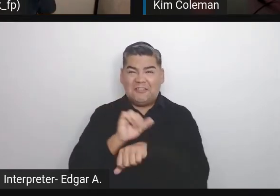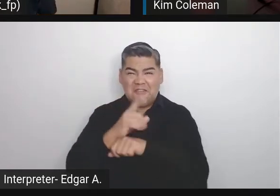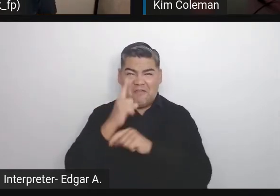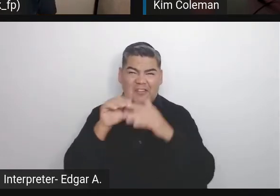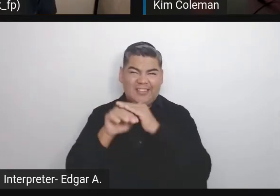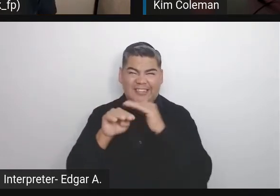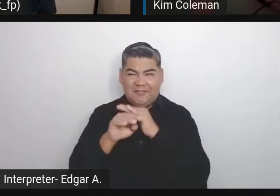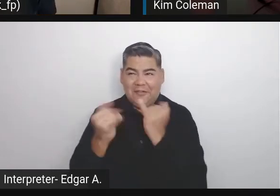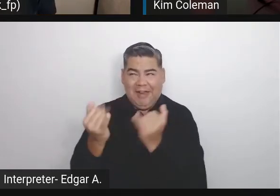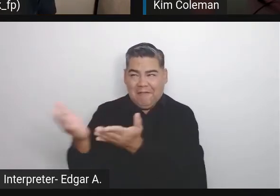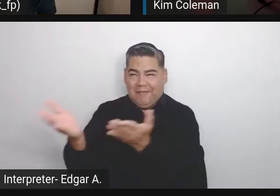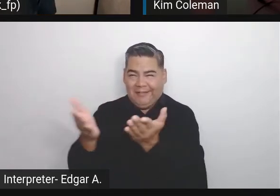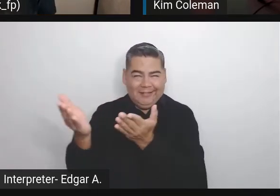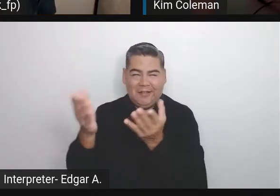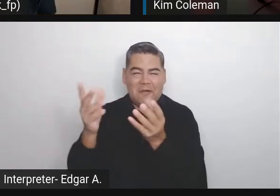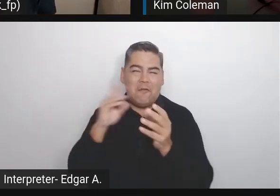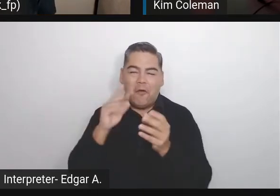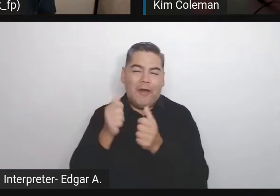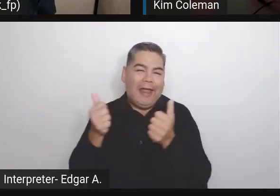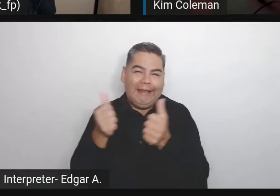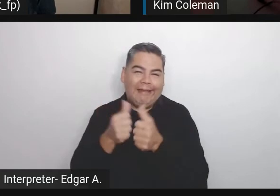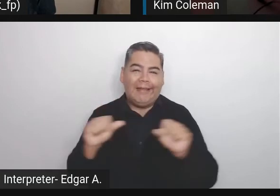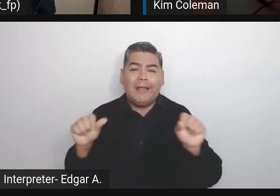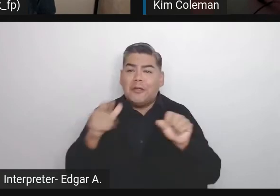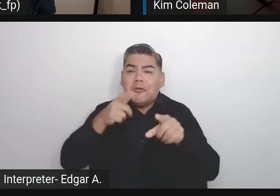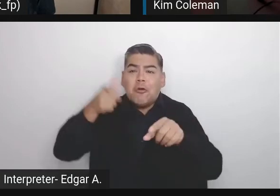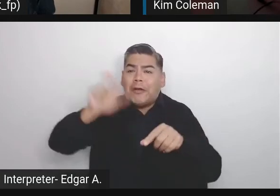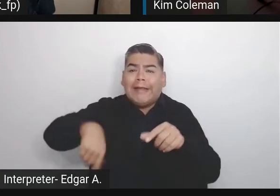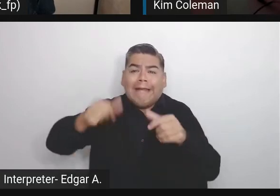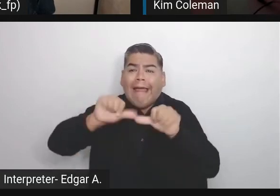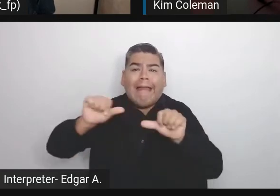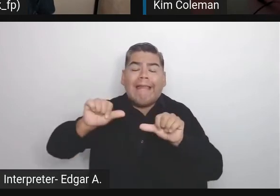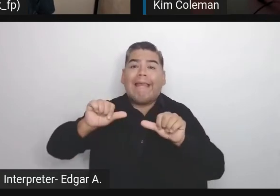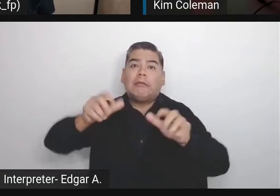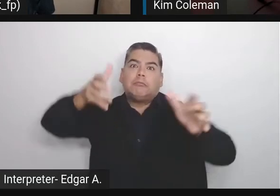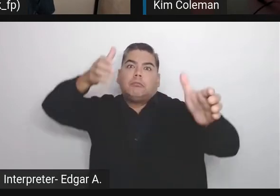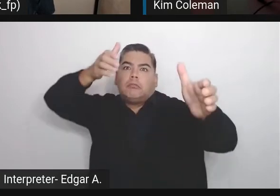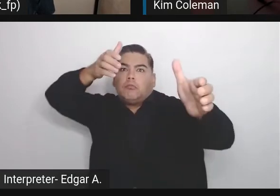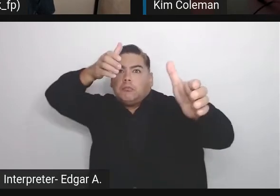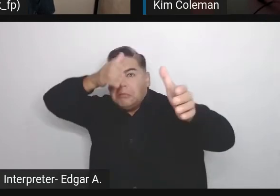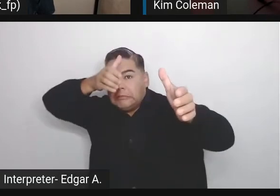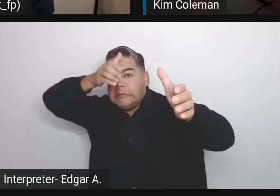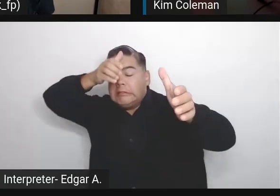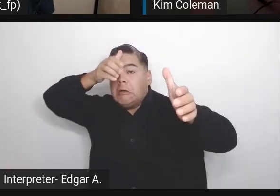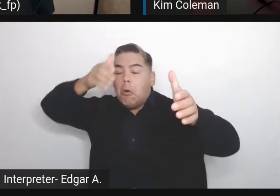You didn't need to have any specialized knowledge to start building.